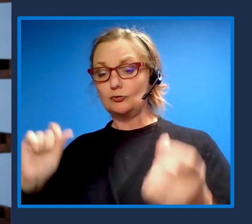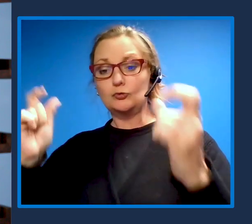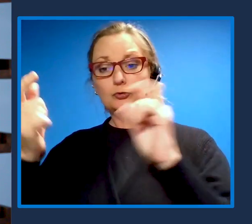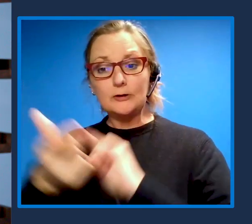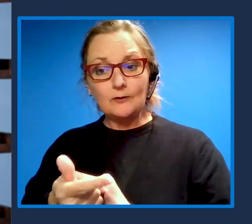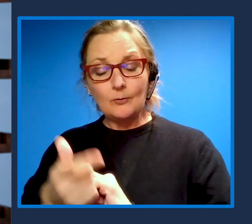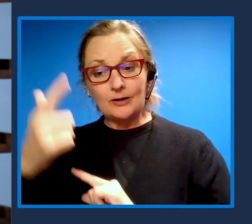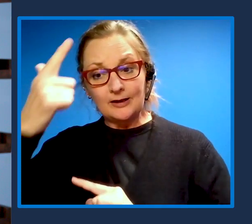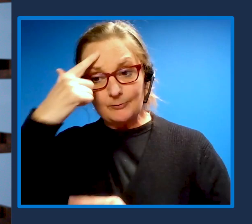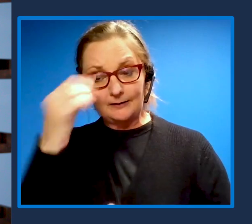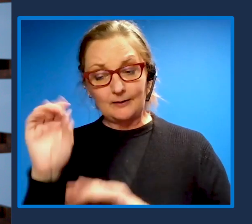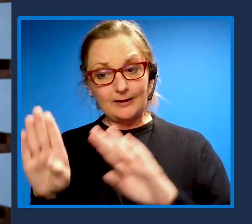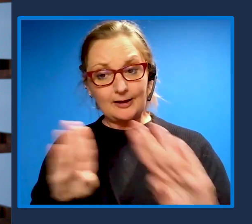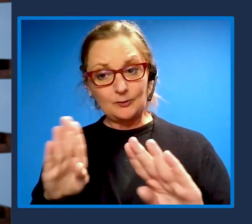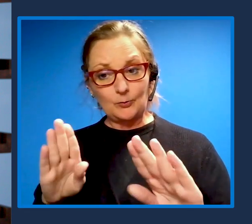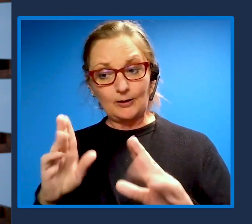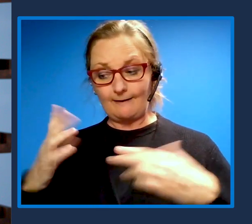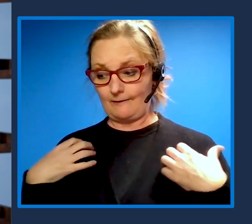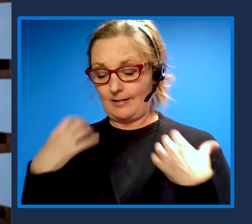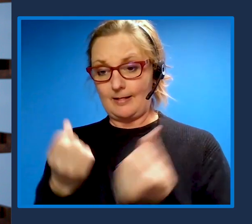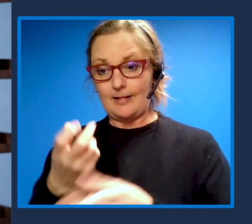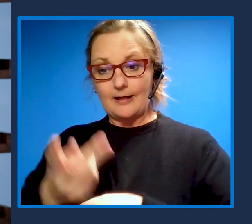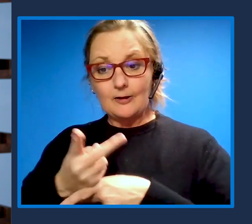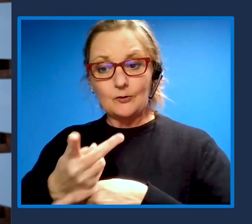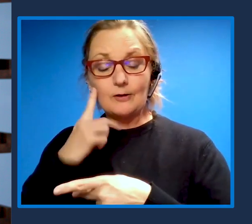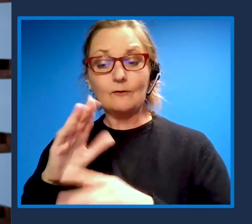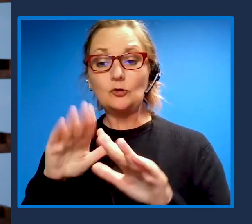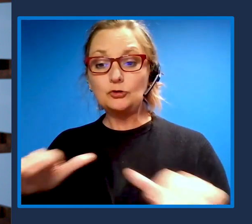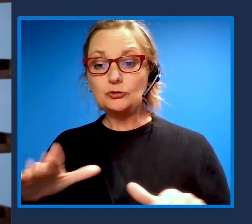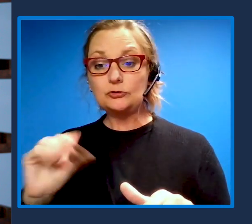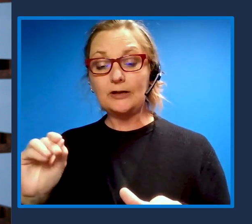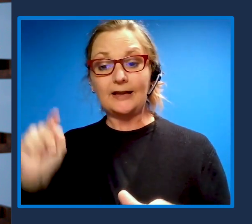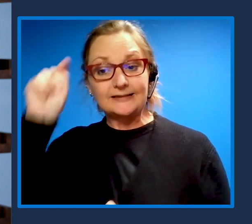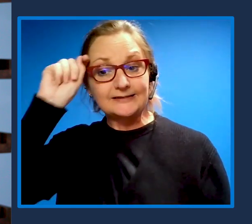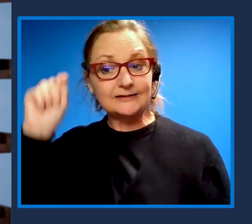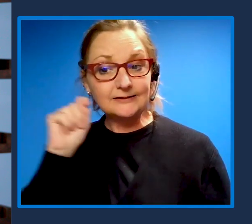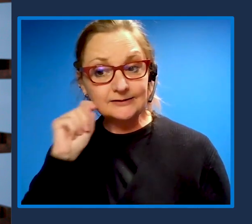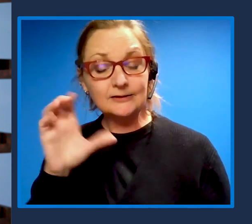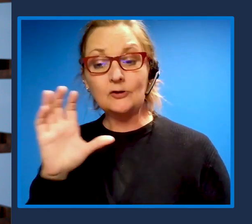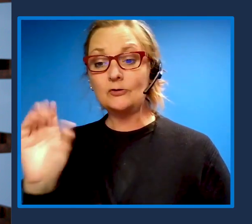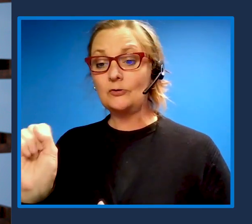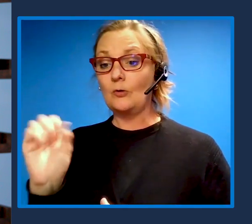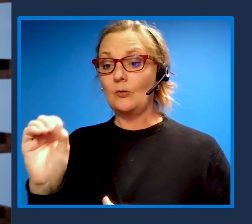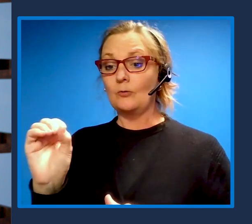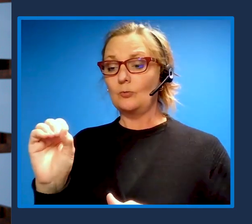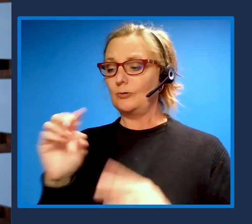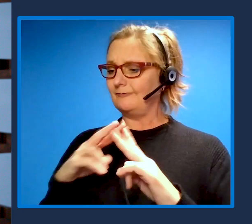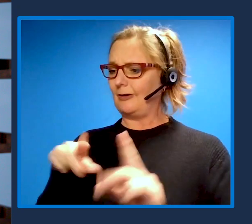and behavioral health care for children and teens. So we're very encouraged by Seattle Children's approach